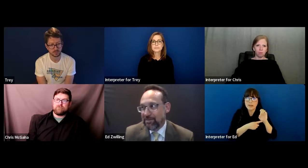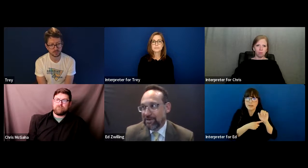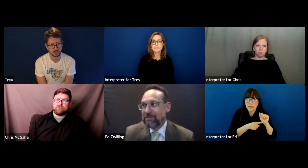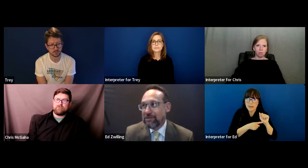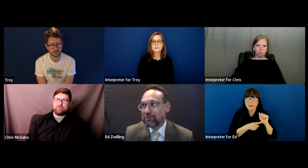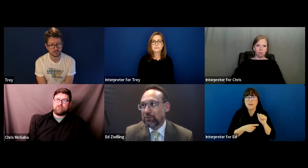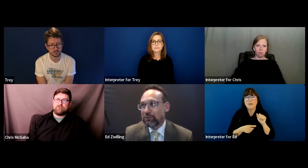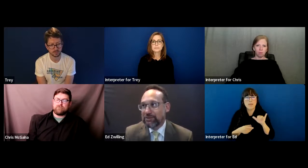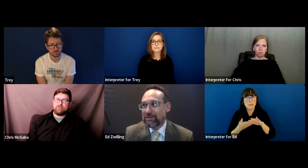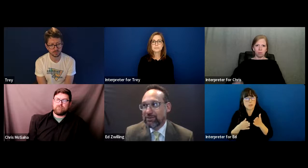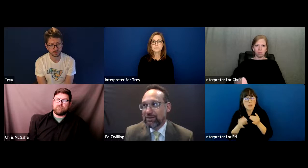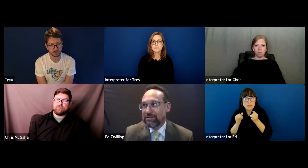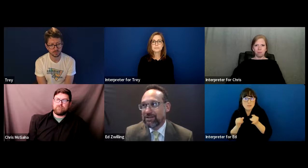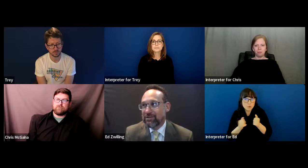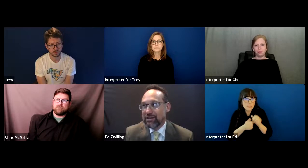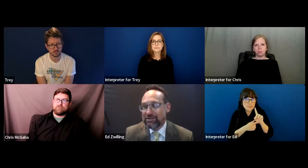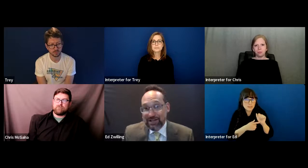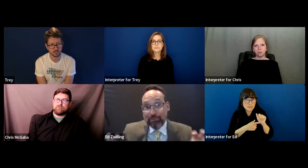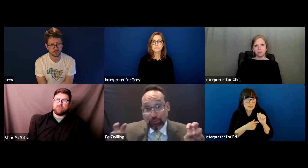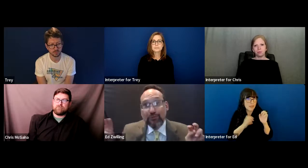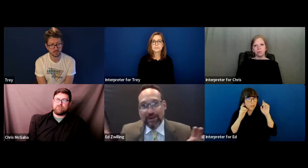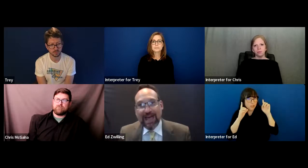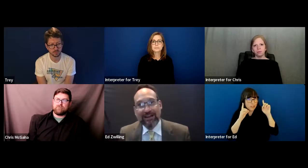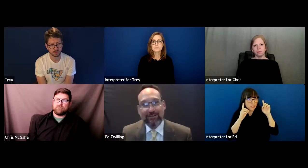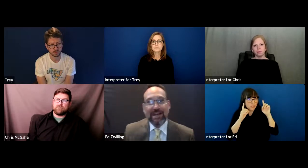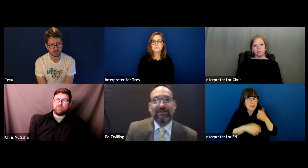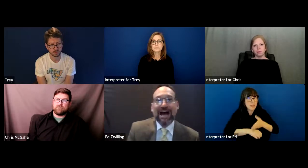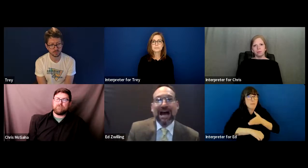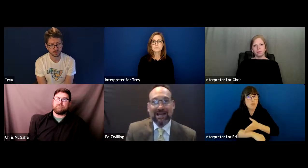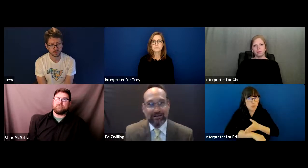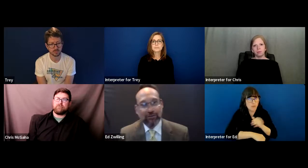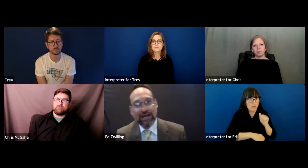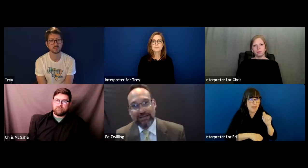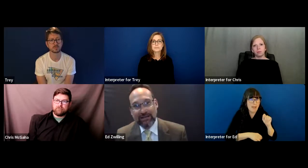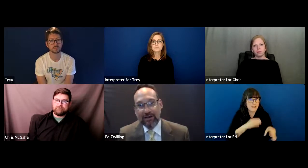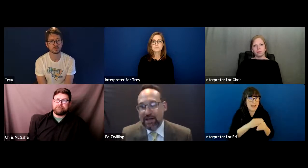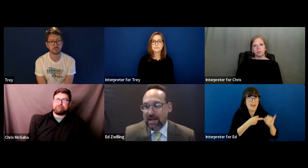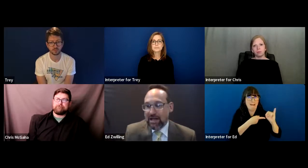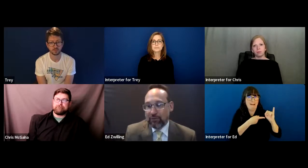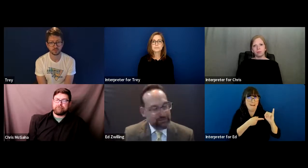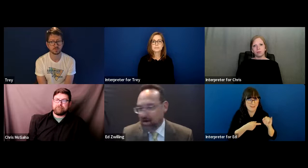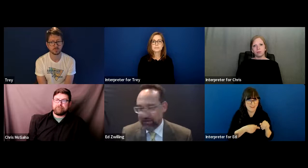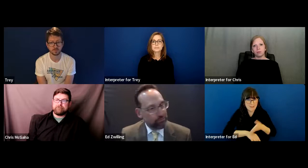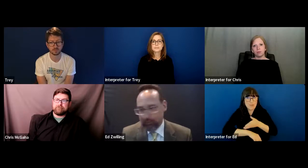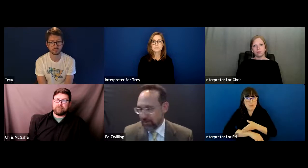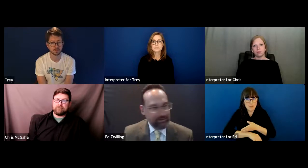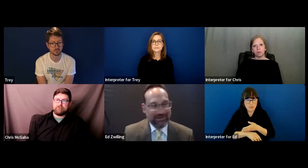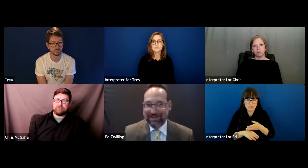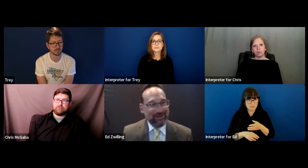individuals with disabilities education improvement act. They added the I to IDEA and it was not an improvement.